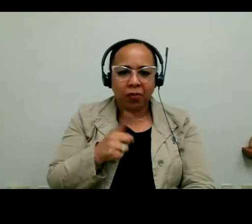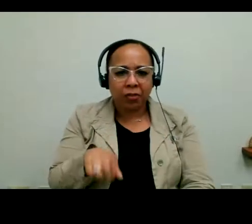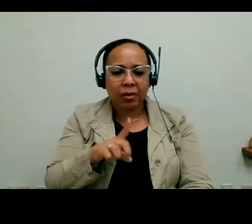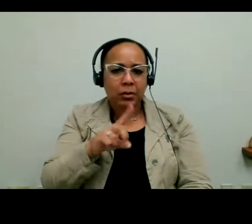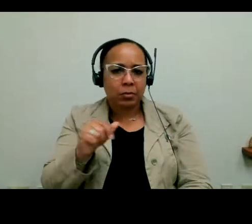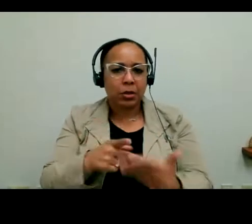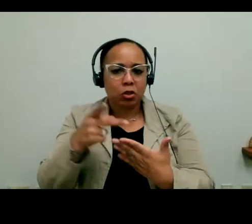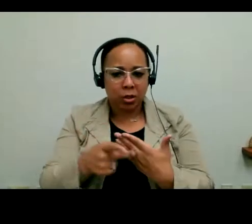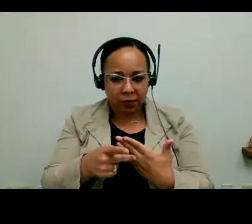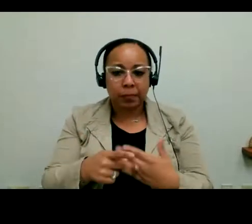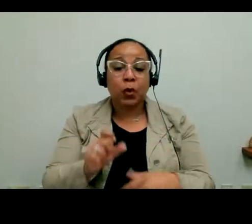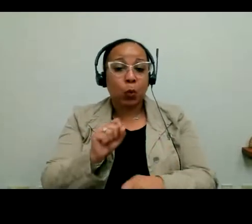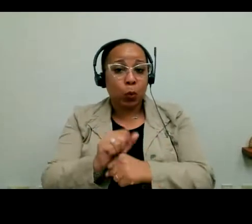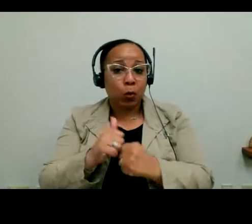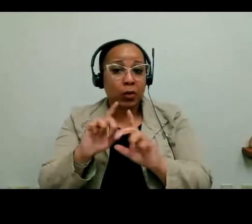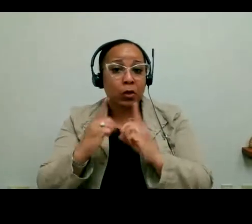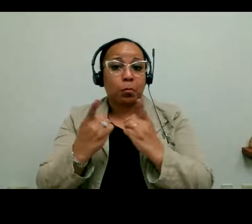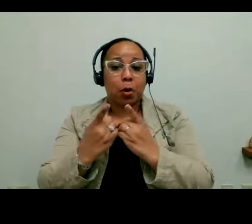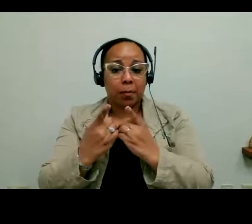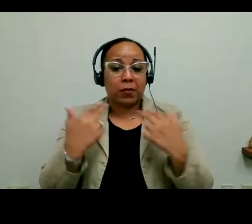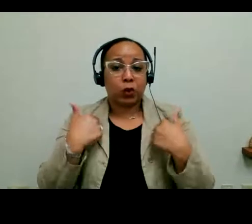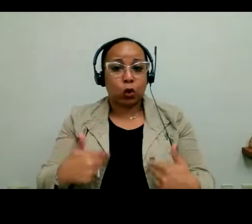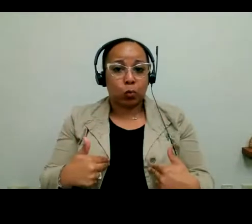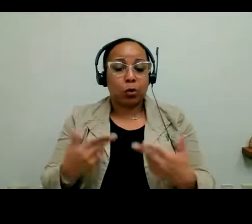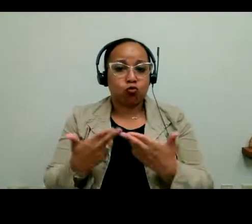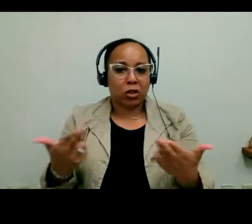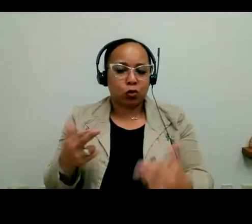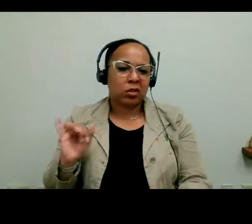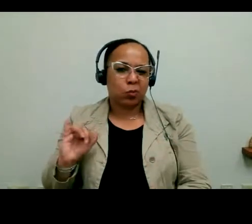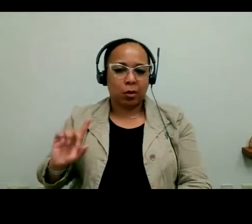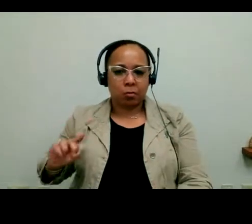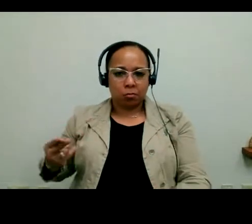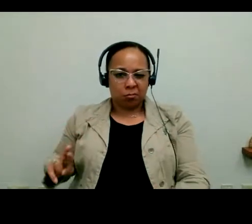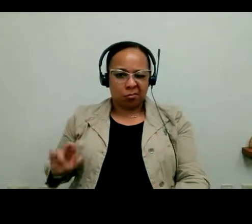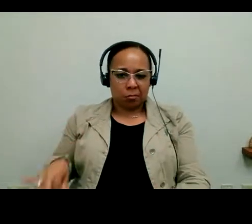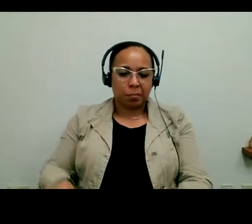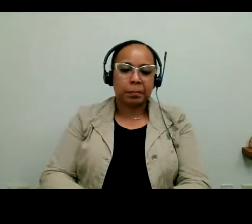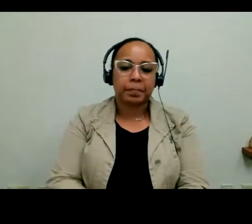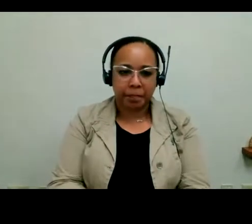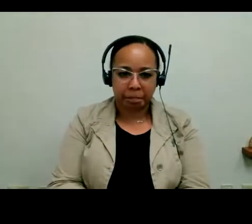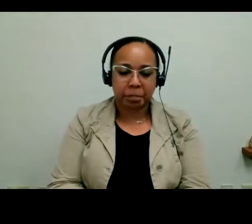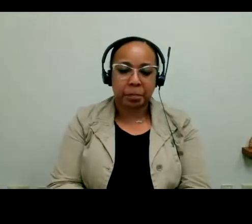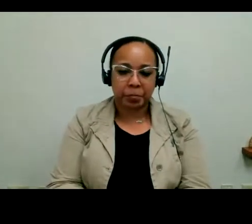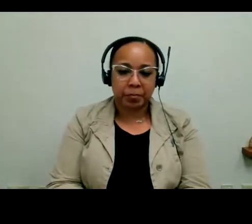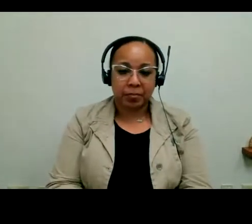also worked with the Department of Human Resources as well.